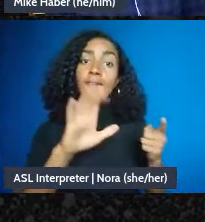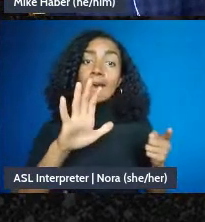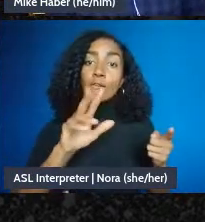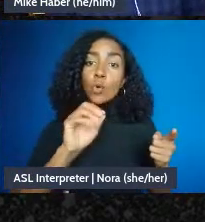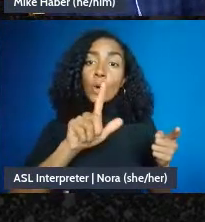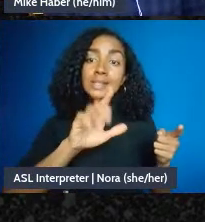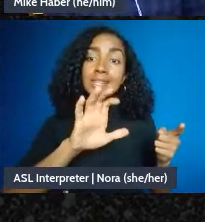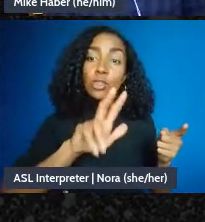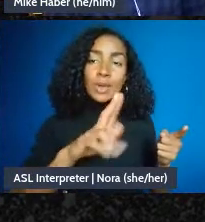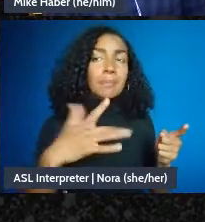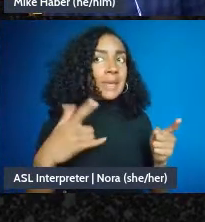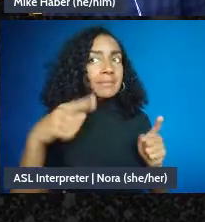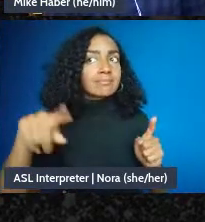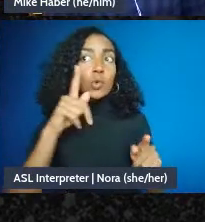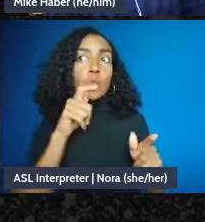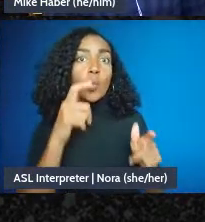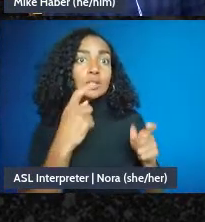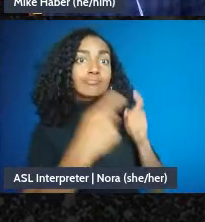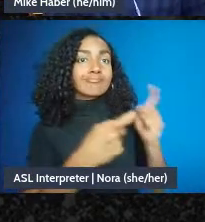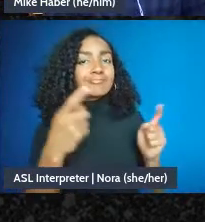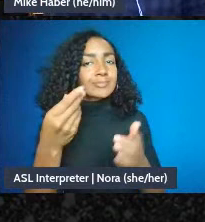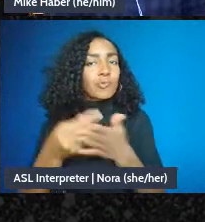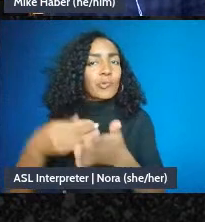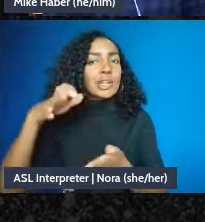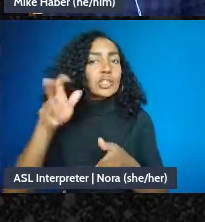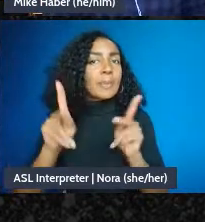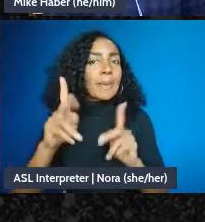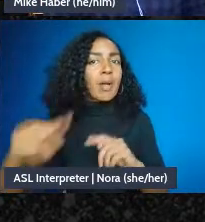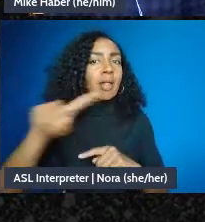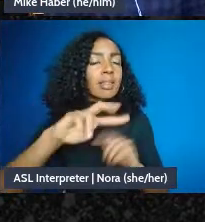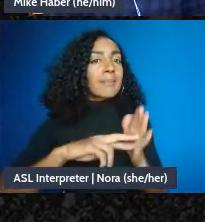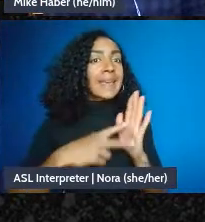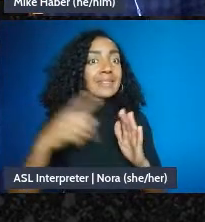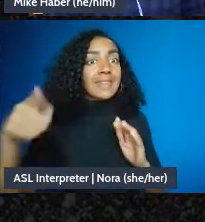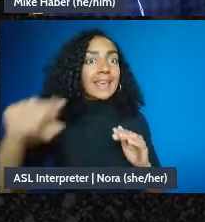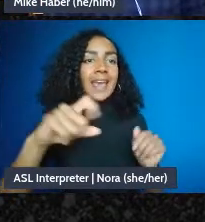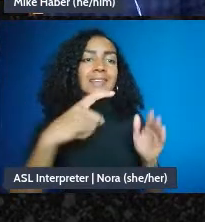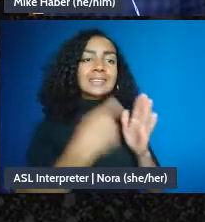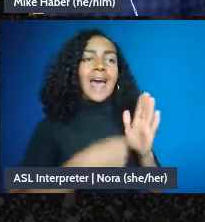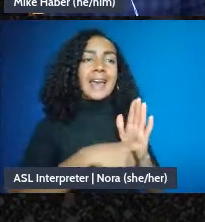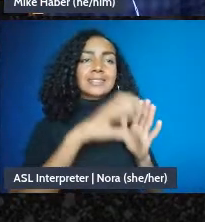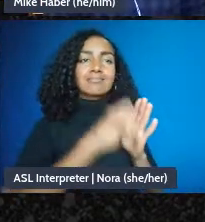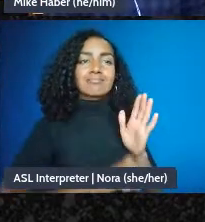people. And then, you know, potentially also could think about applying for grants or things like